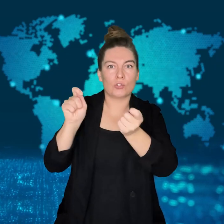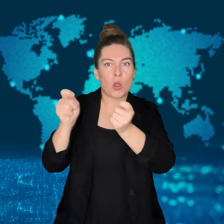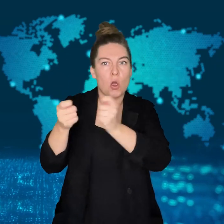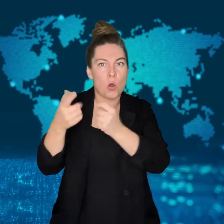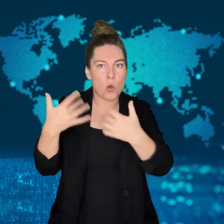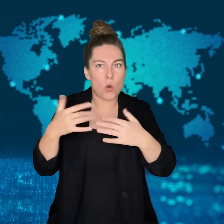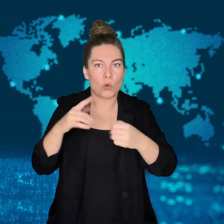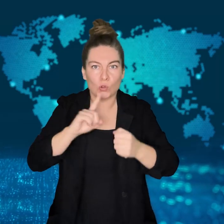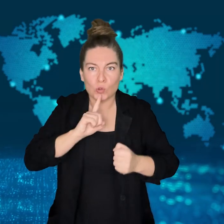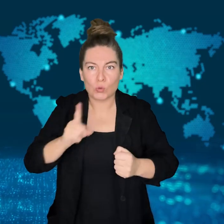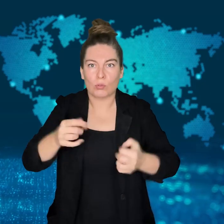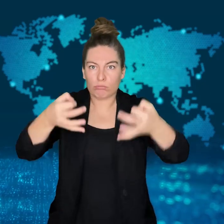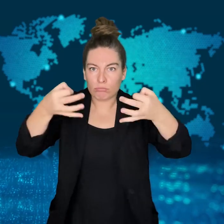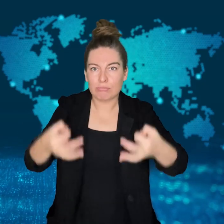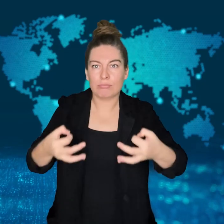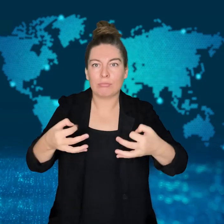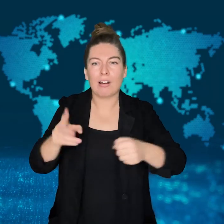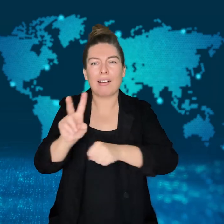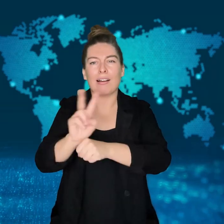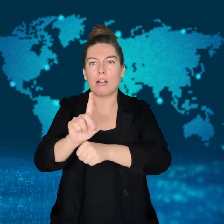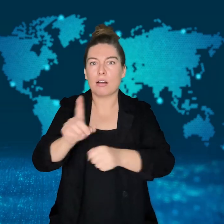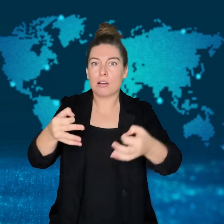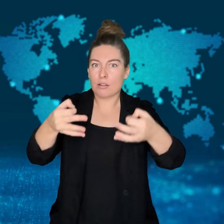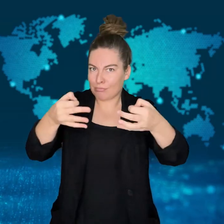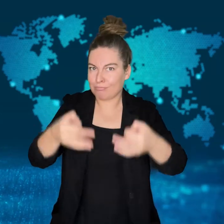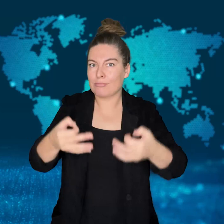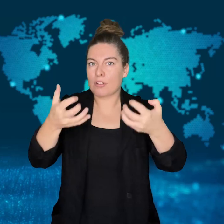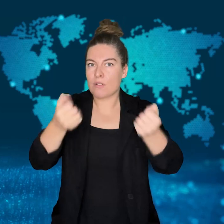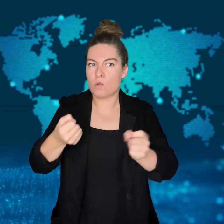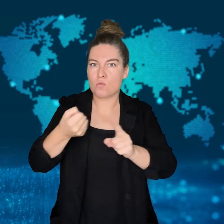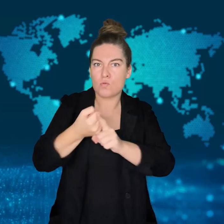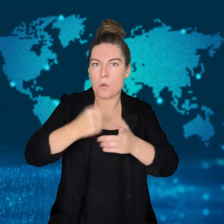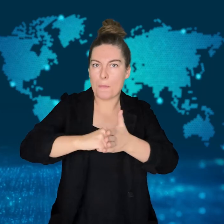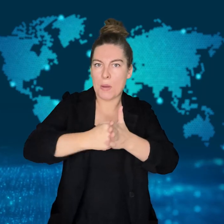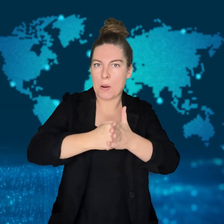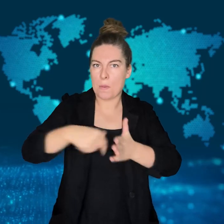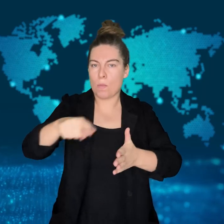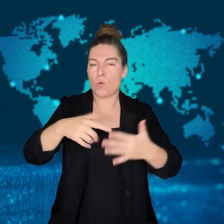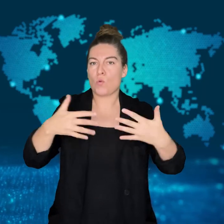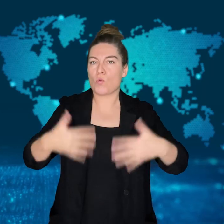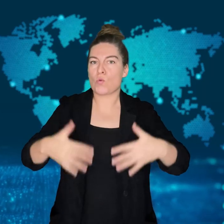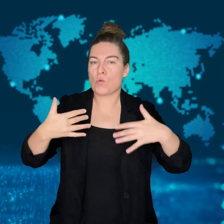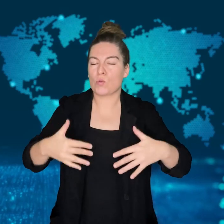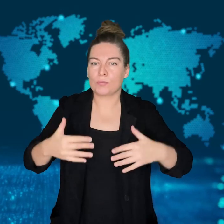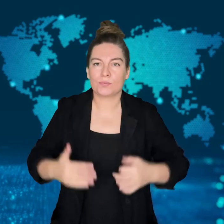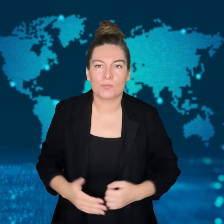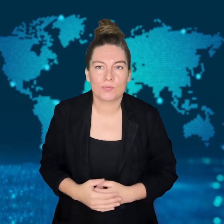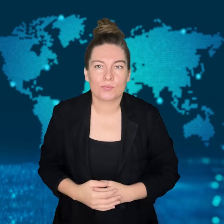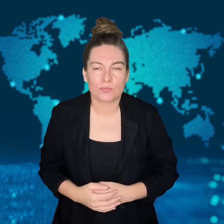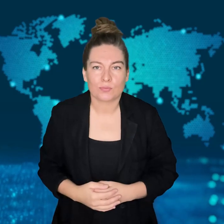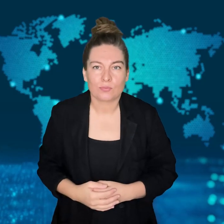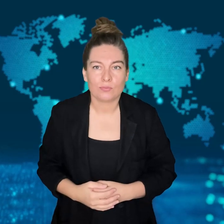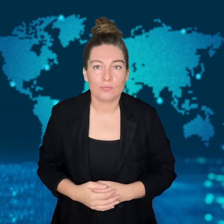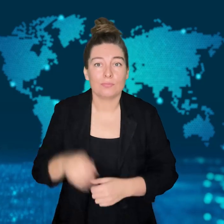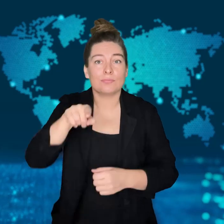Some have referred to this as the "harsh reality of climate change."